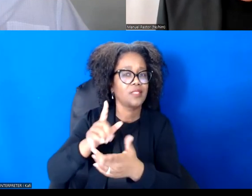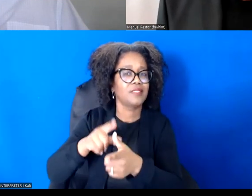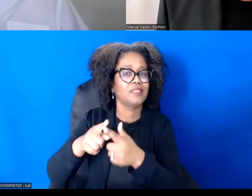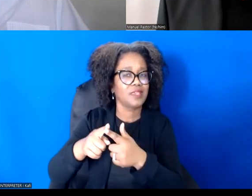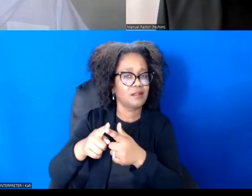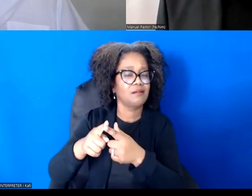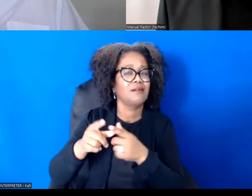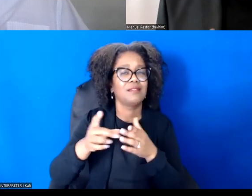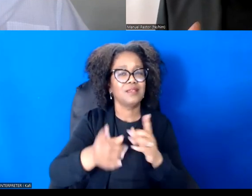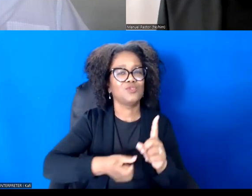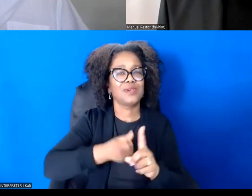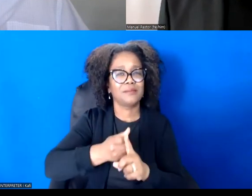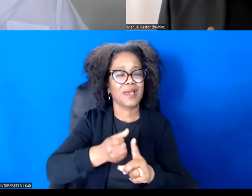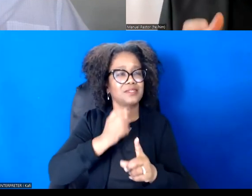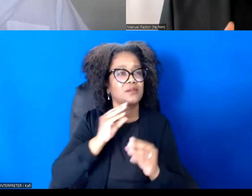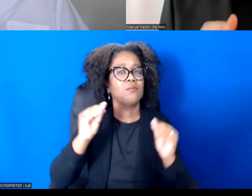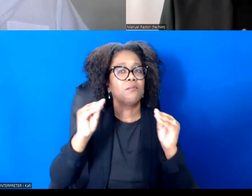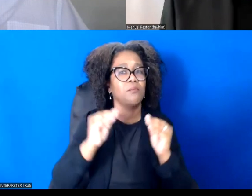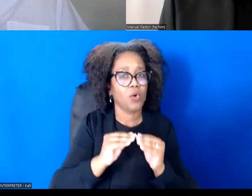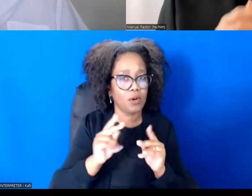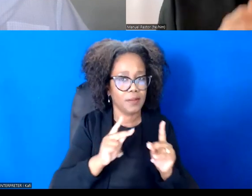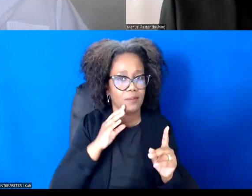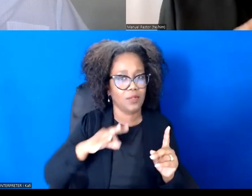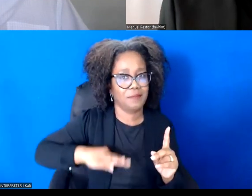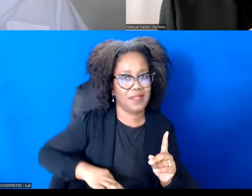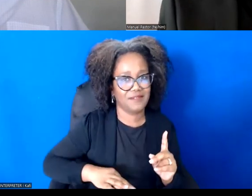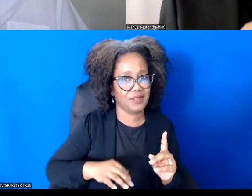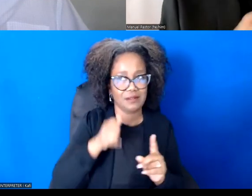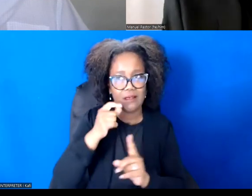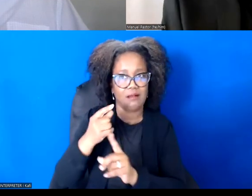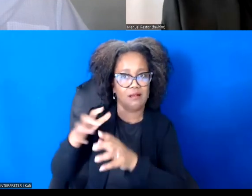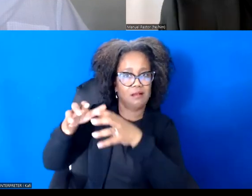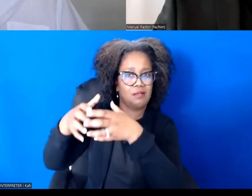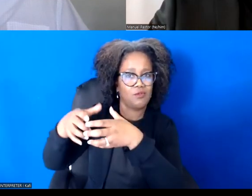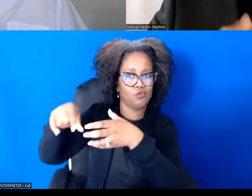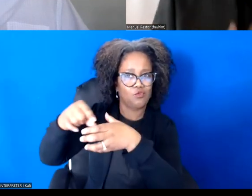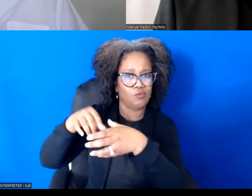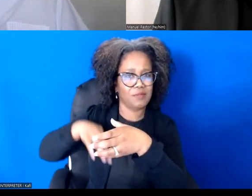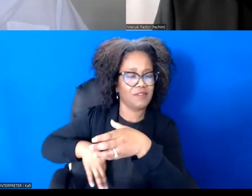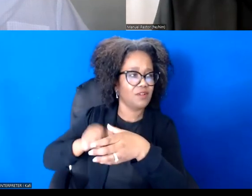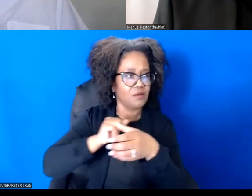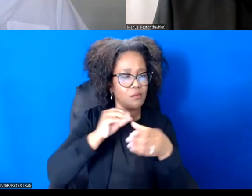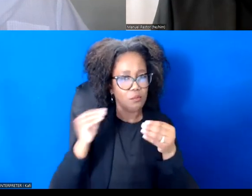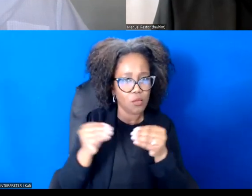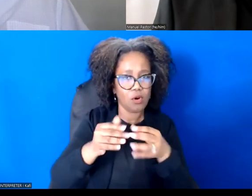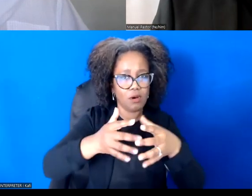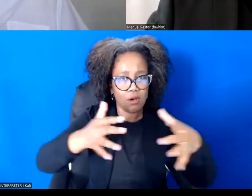benefit of movements is just as markets make us selfish, they teach us to be self in.